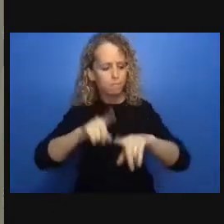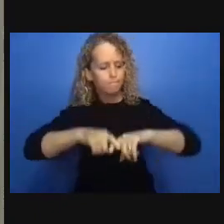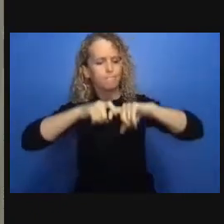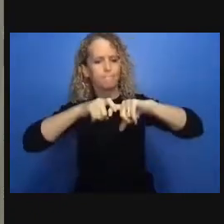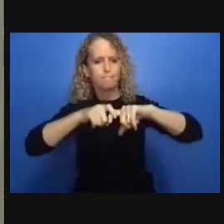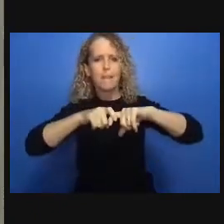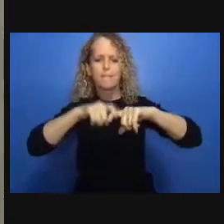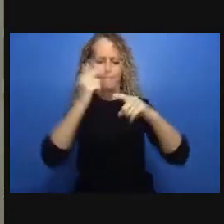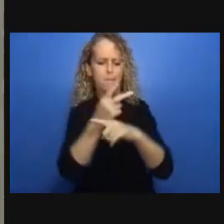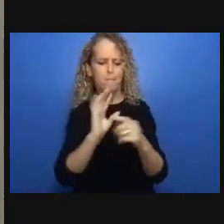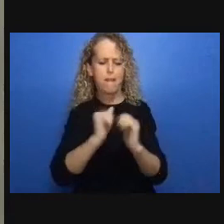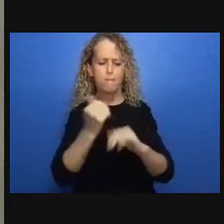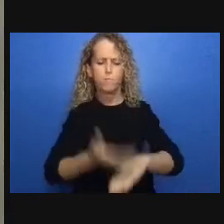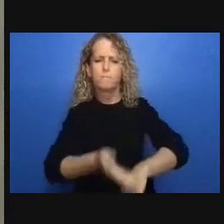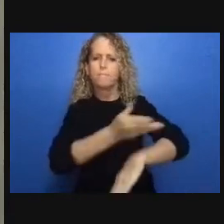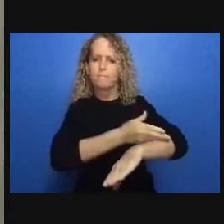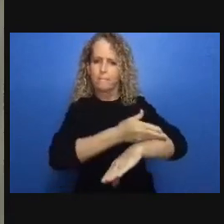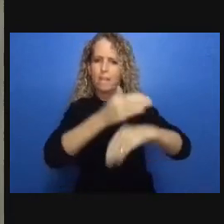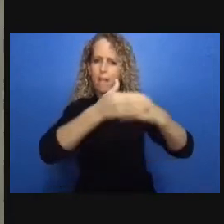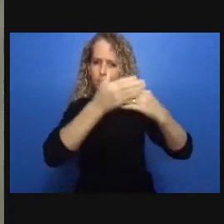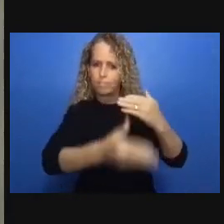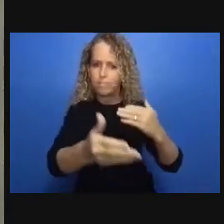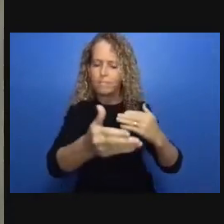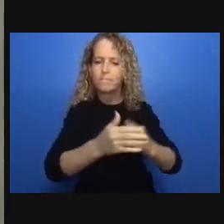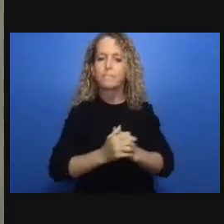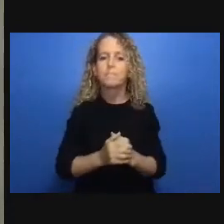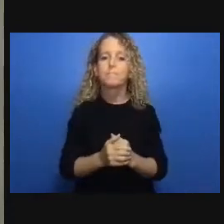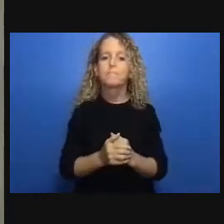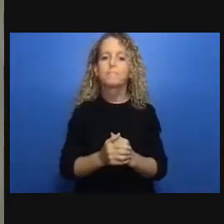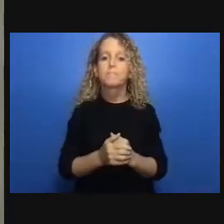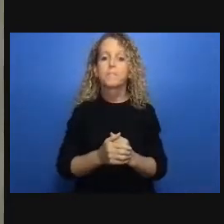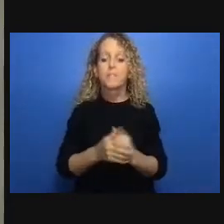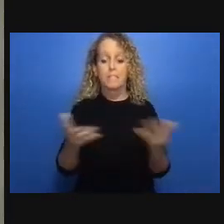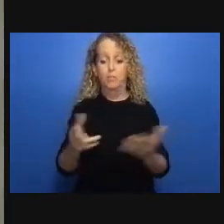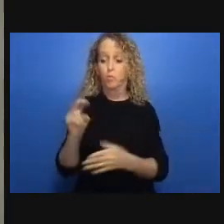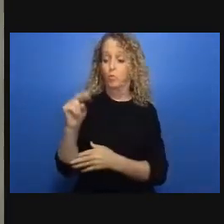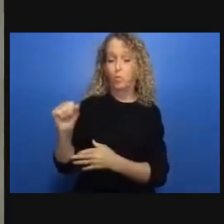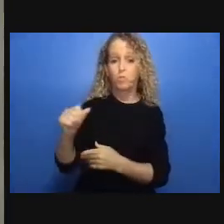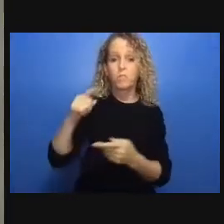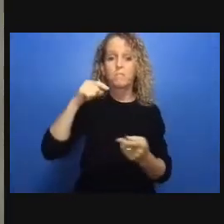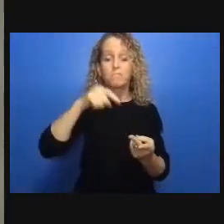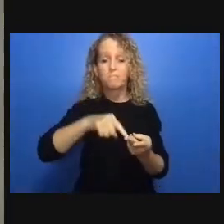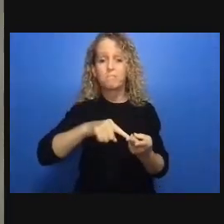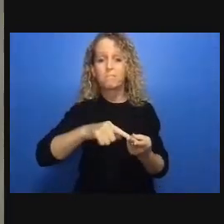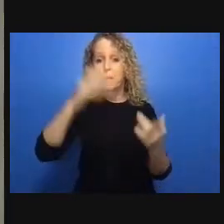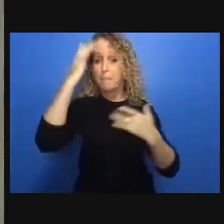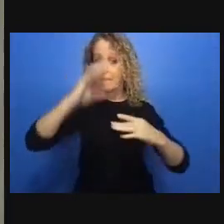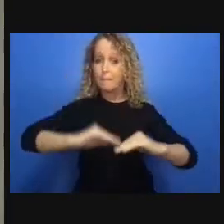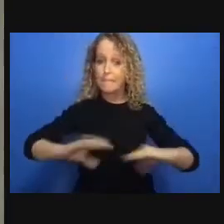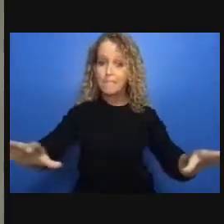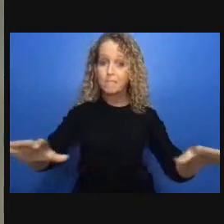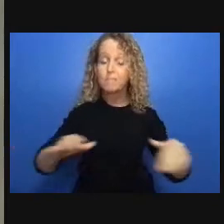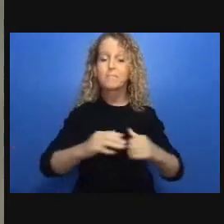in long-term care women trans and non-binary folk indigenous and black individuals and communities